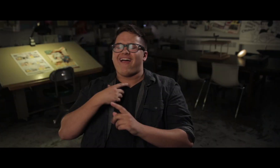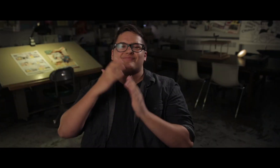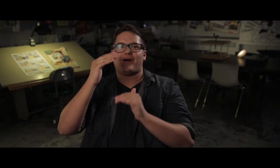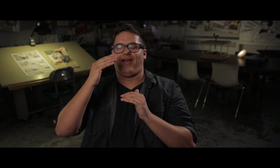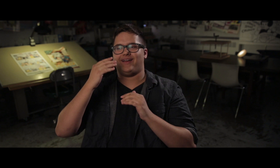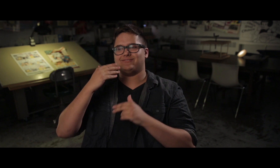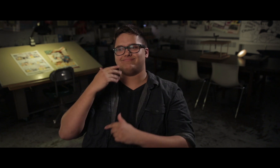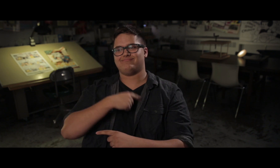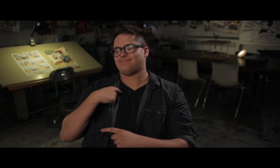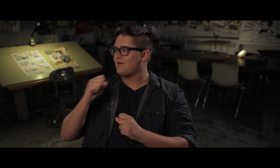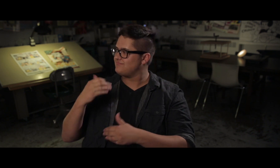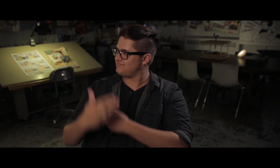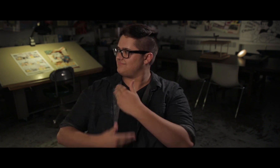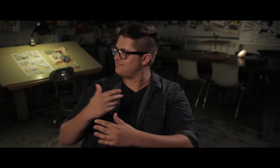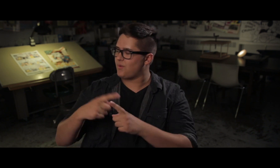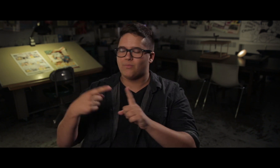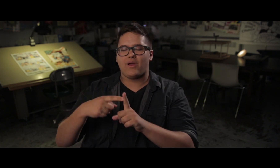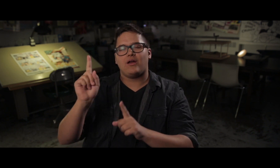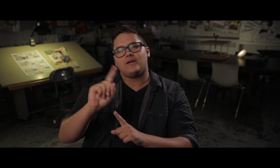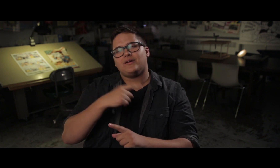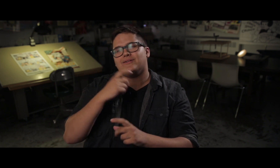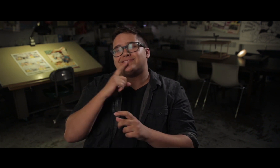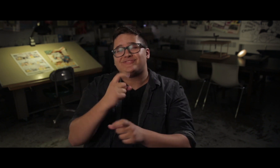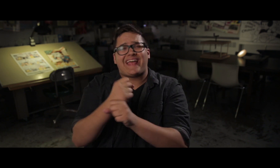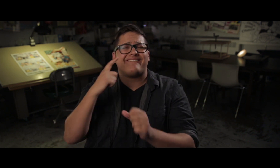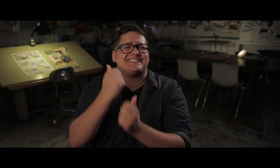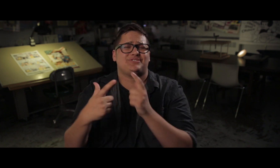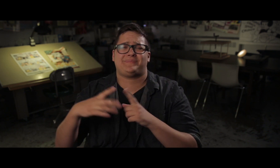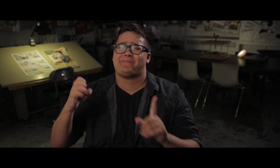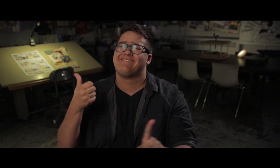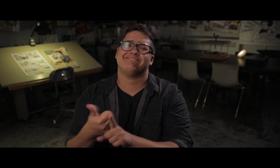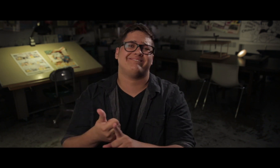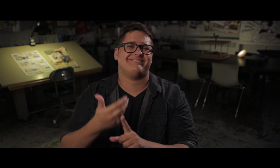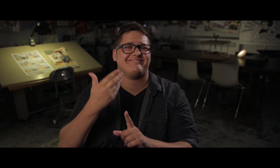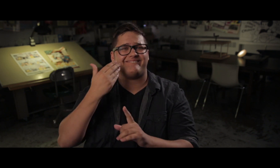I hope we get to the point where everybody can just feel safe to be themselves.